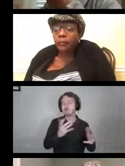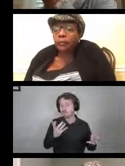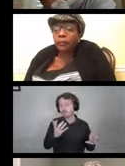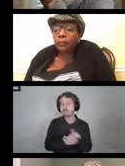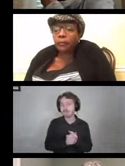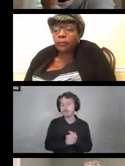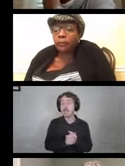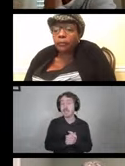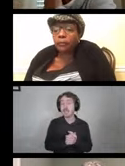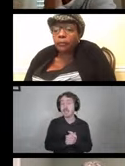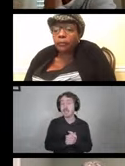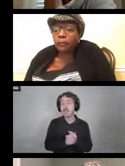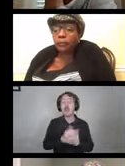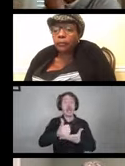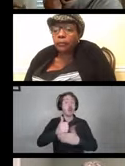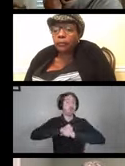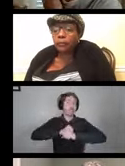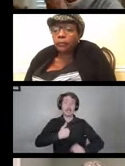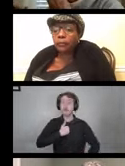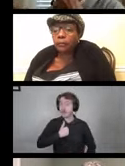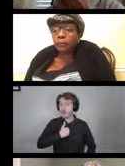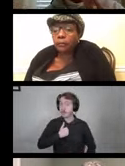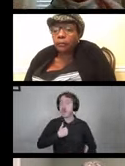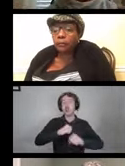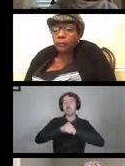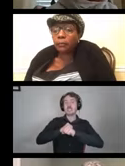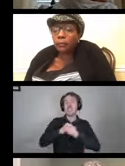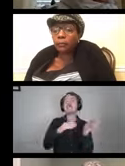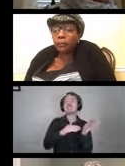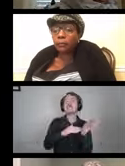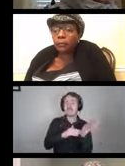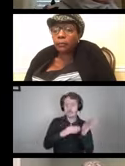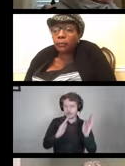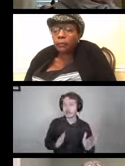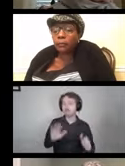it also protects caregivers. There are many of us who use DME who are not on our own.